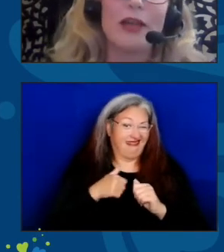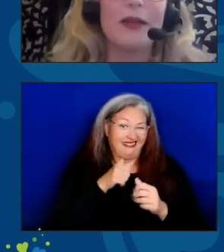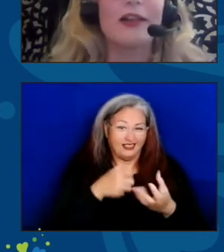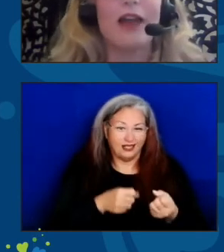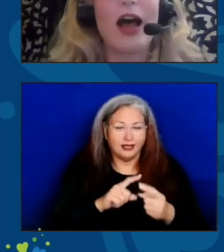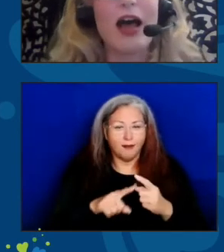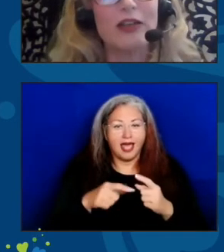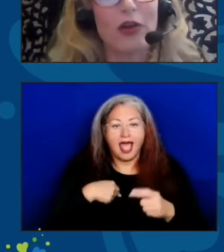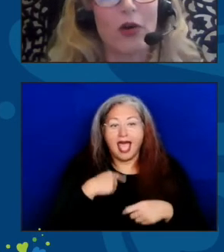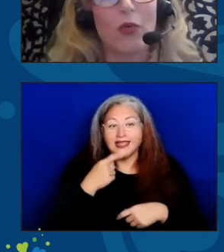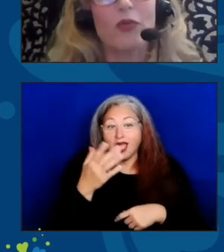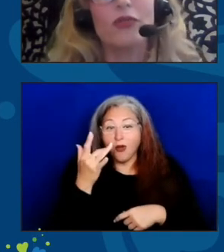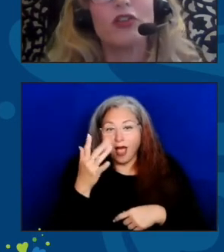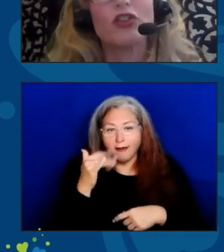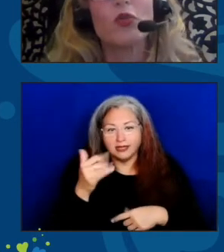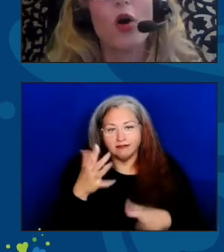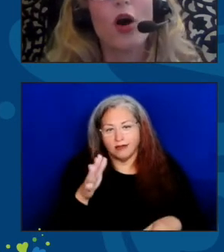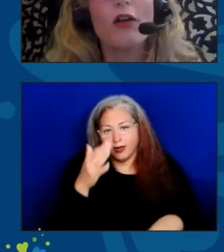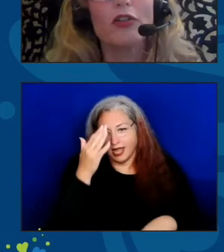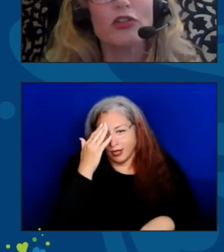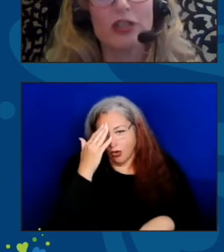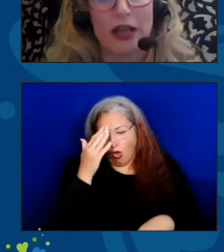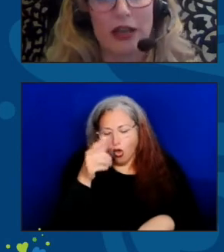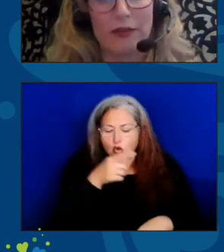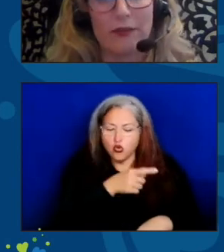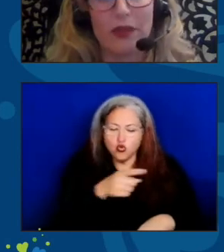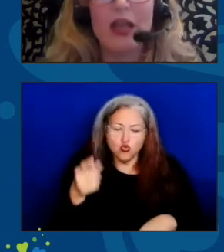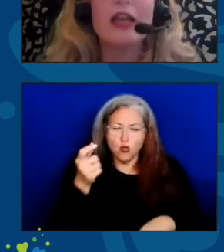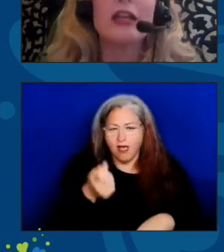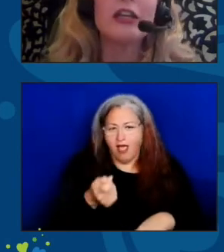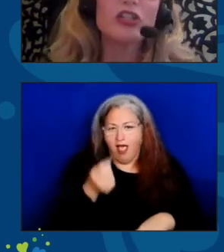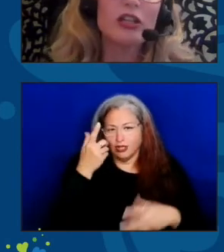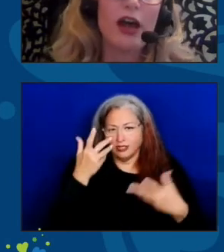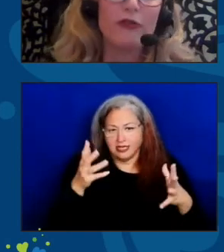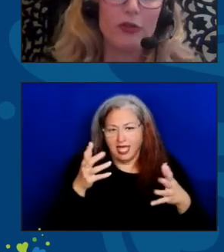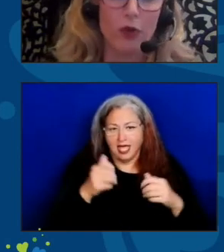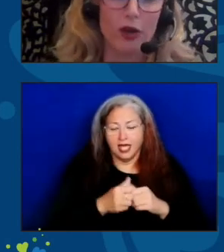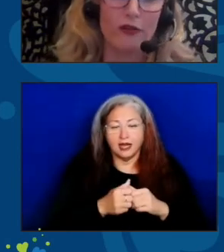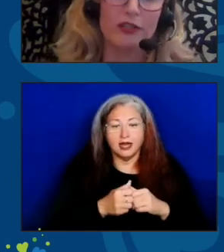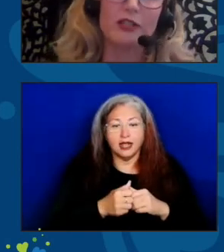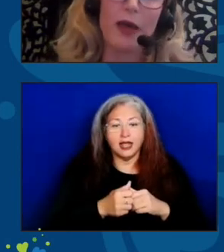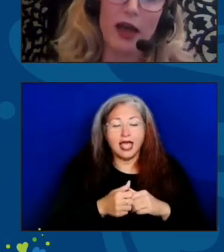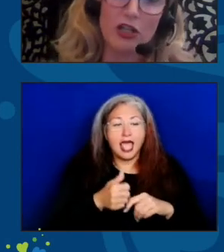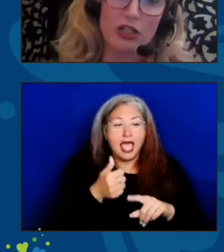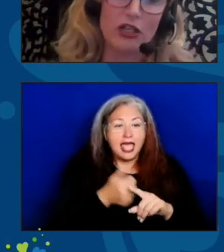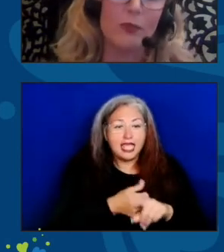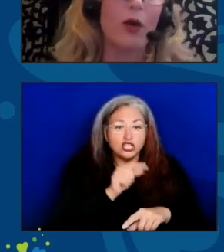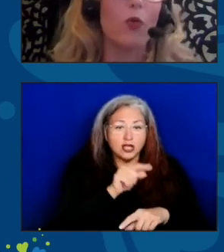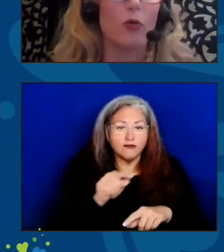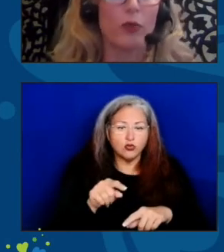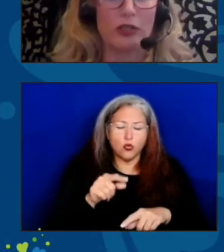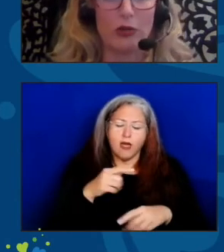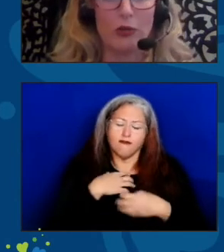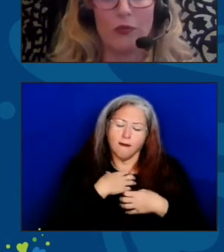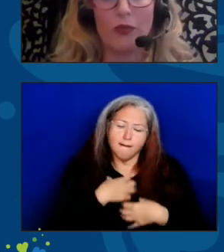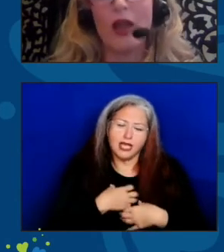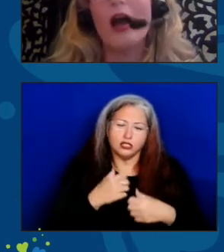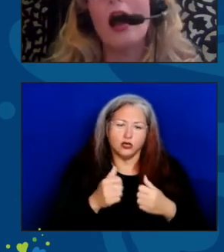because I know that you all understand. Each and every one of us is passionate about what we do.